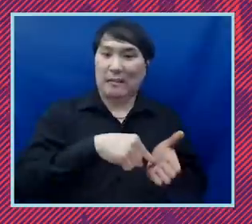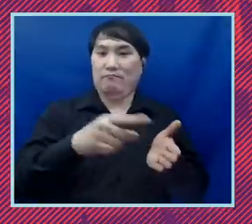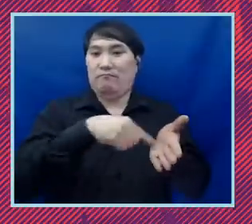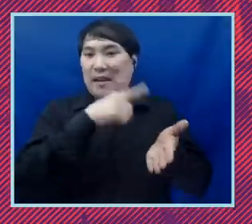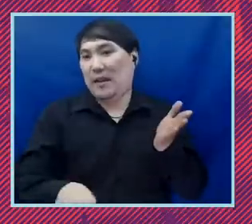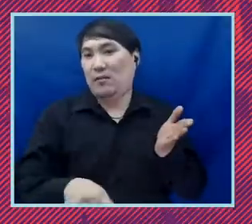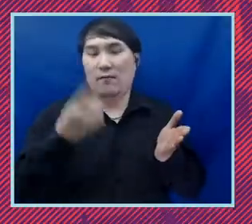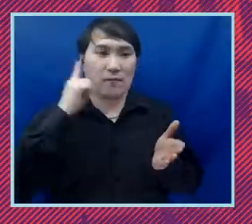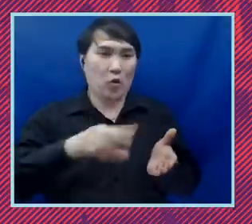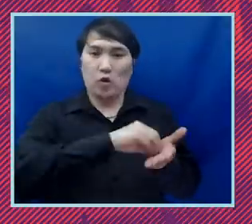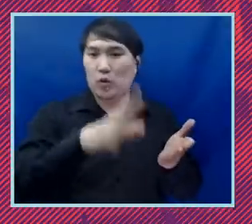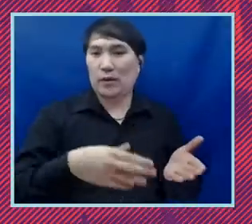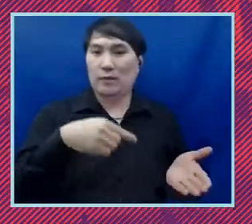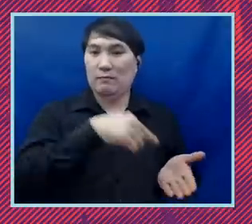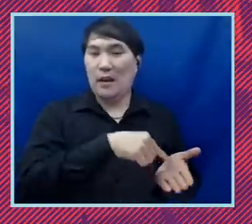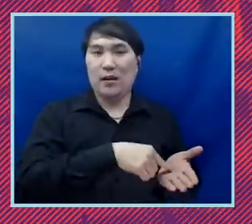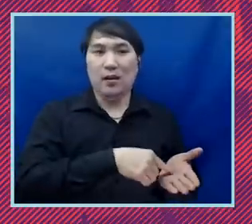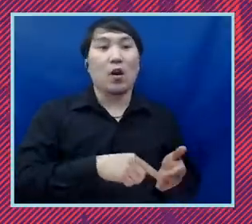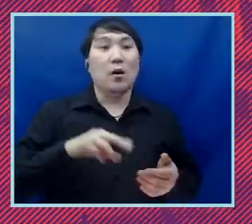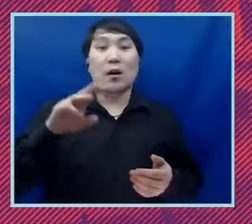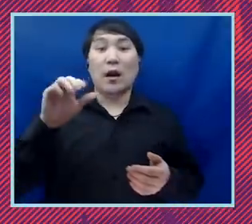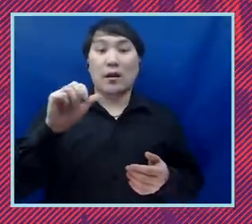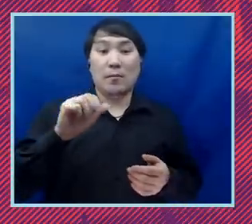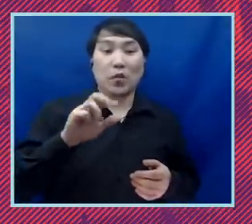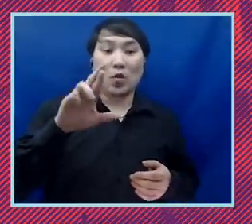is it might surprise people no renika pointed to the wealth gap stats that have only gotten worse